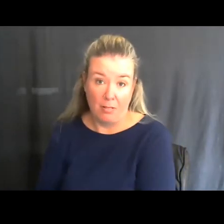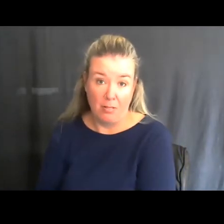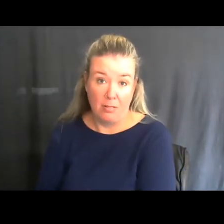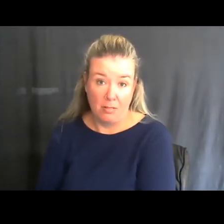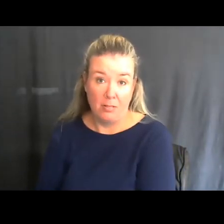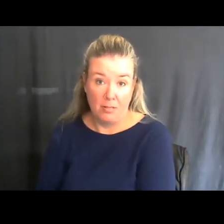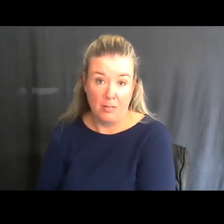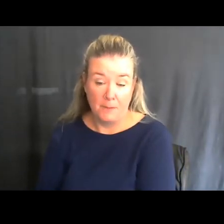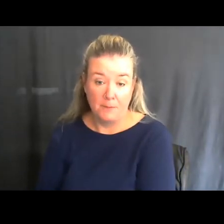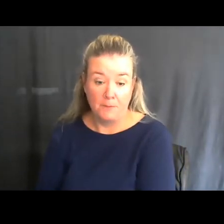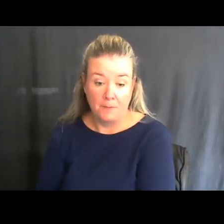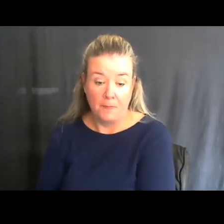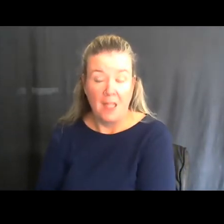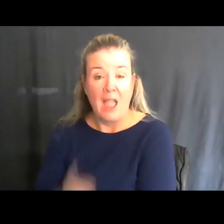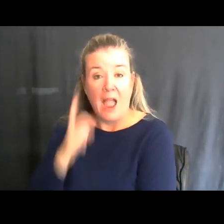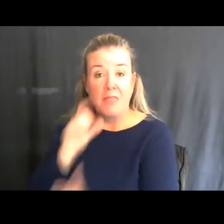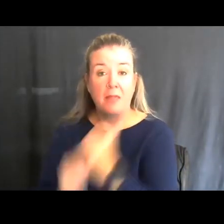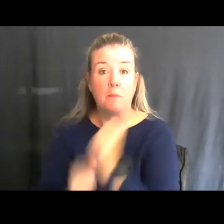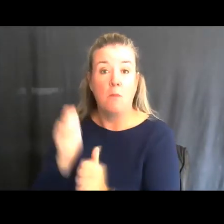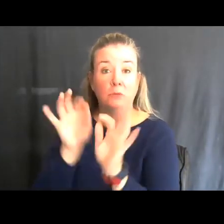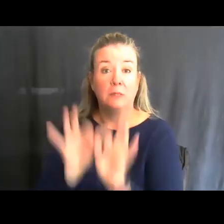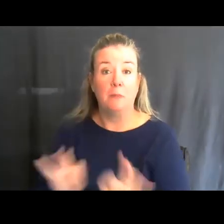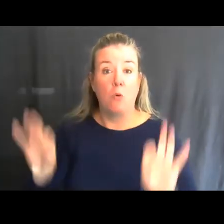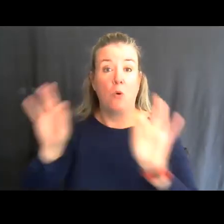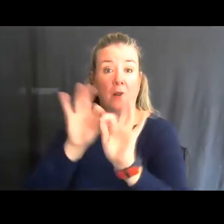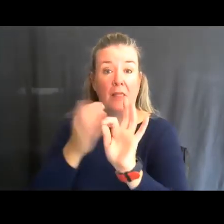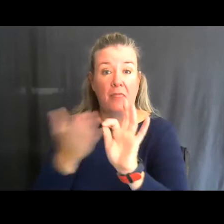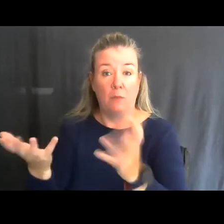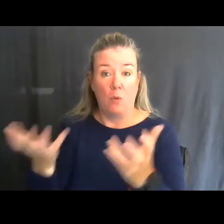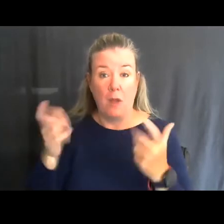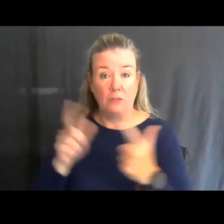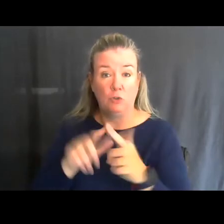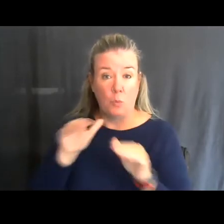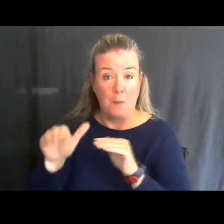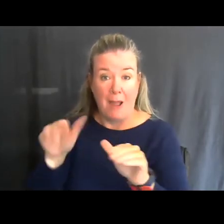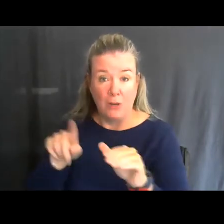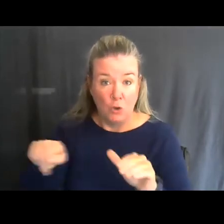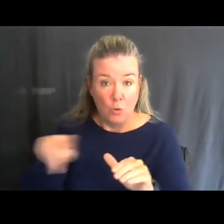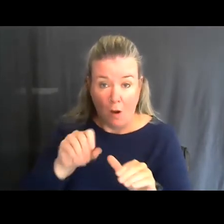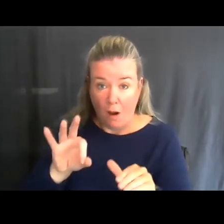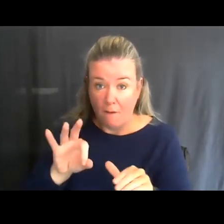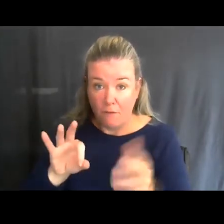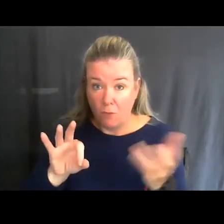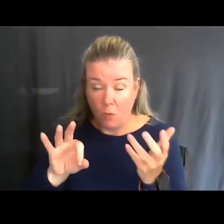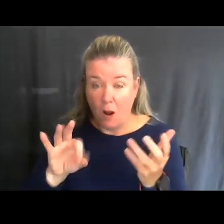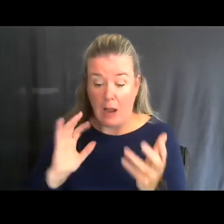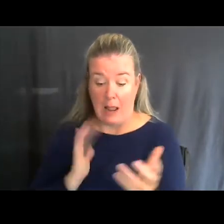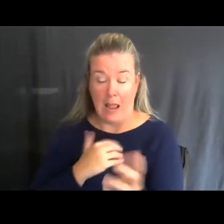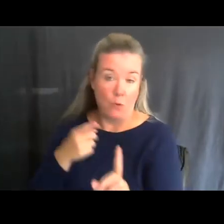I think that the most important thing we want to remind people is that our goal is to reduce